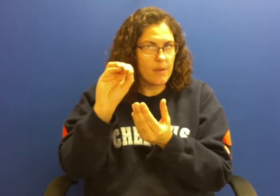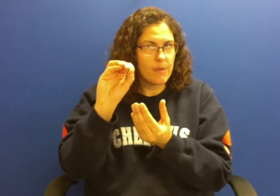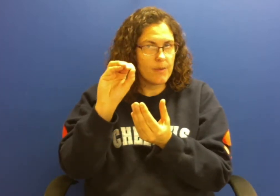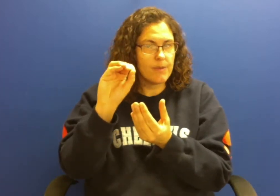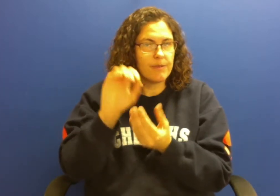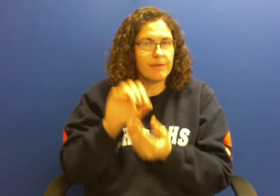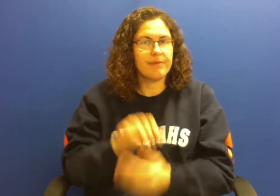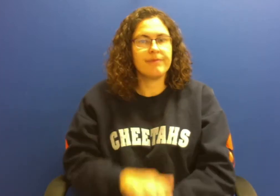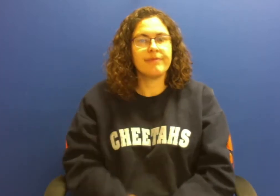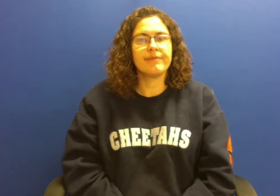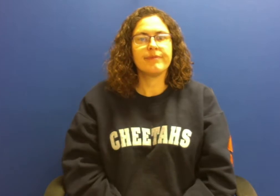taco